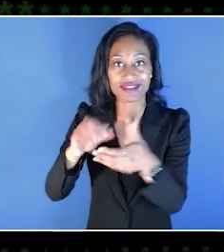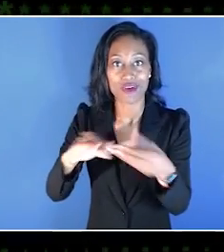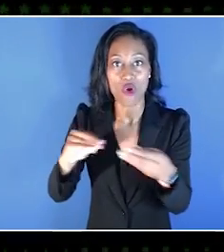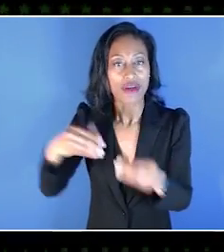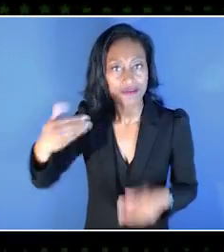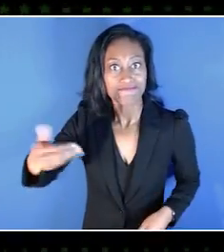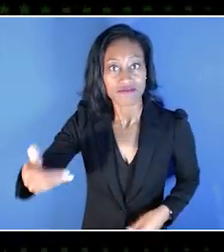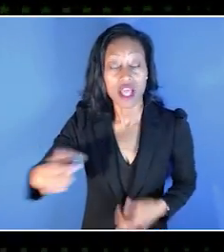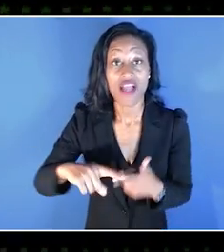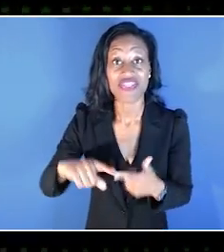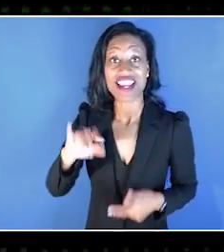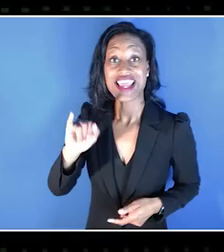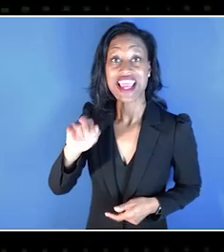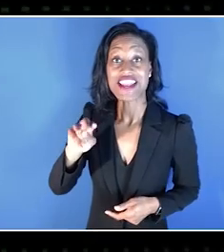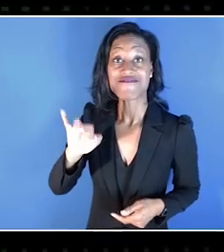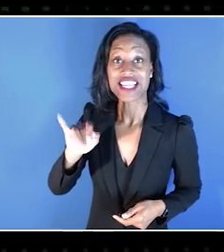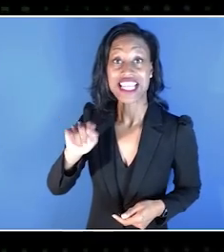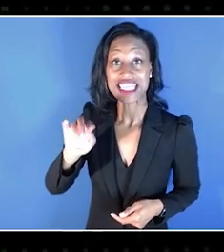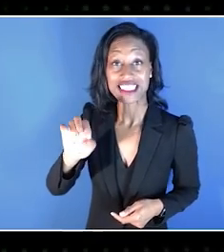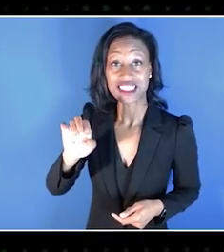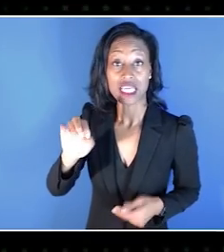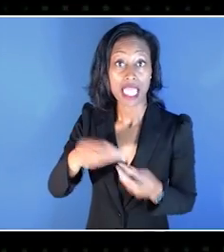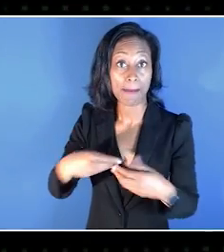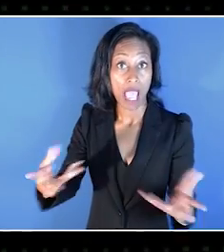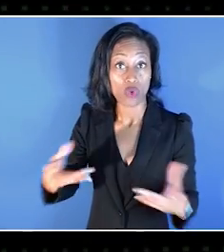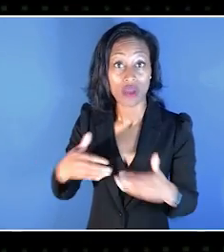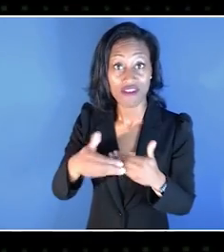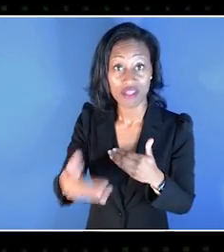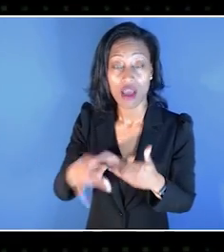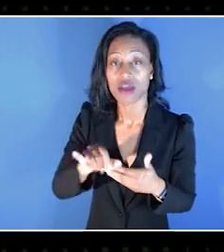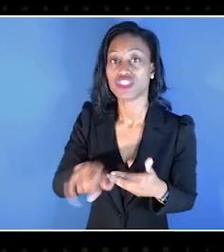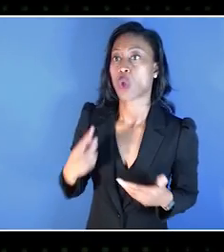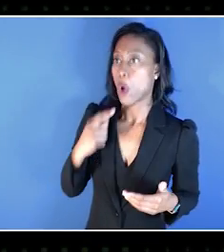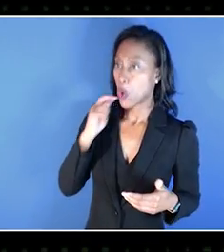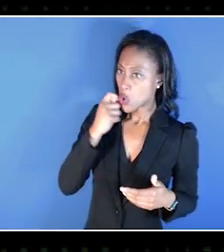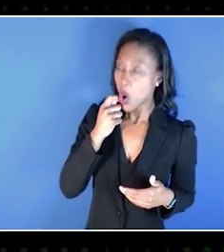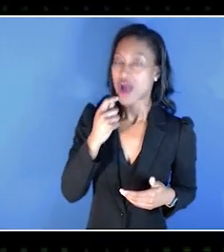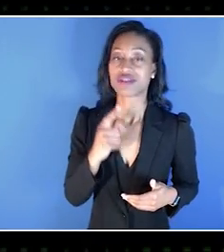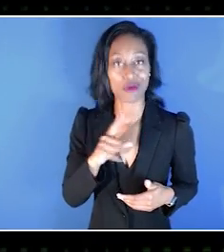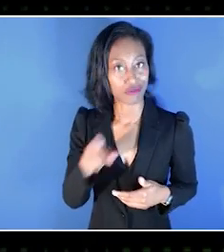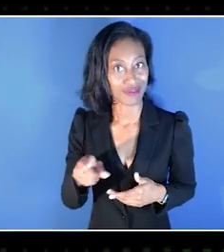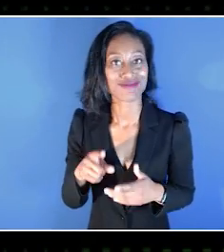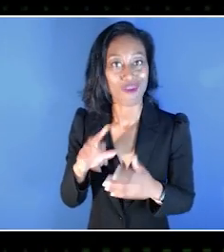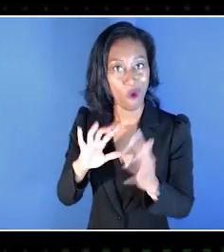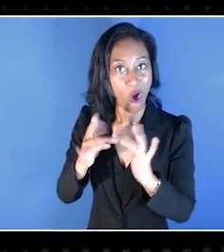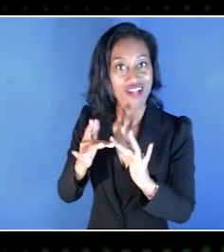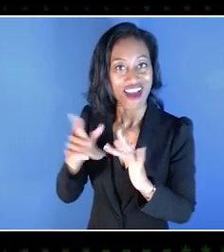And then Infinite came out, and she was just like, "Yeah, I'm cool with playing." So it got her into playing online.